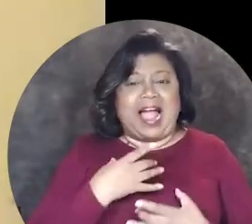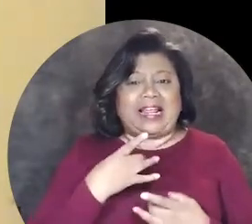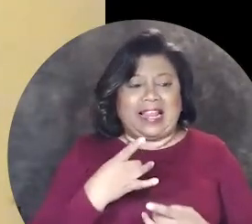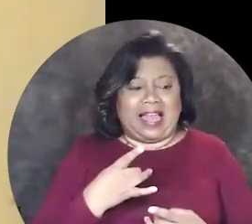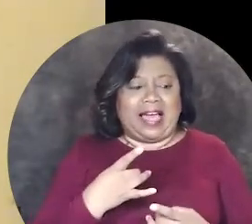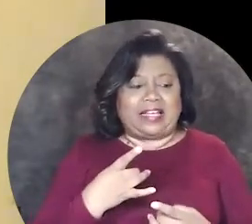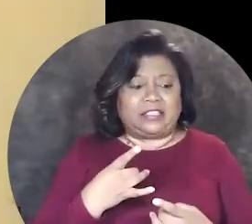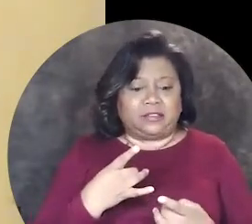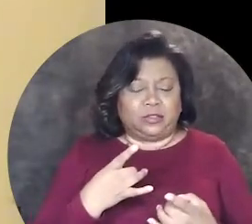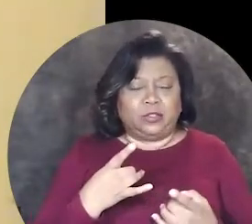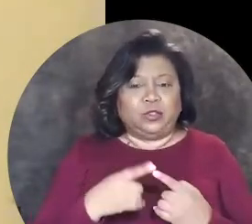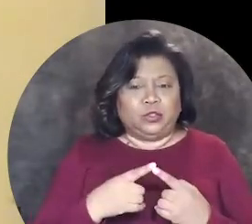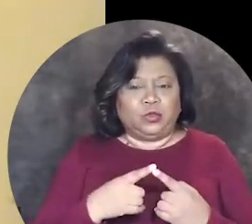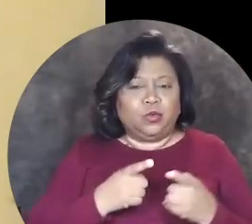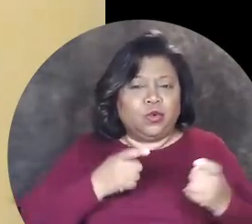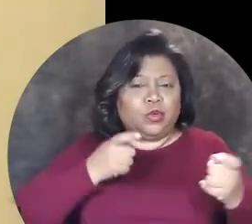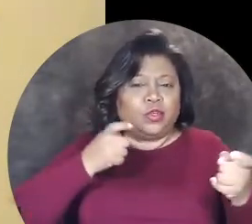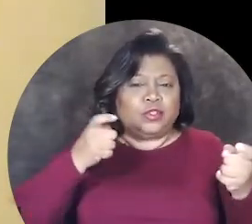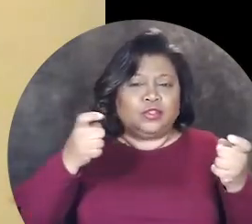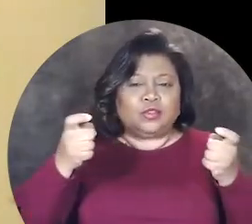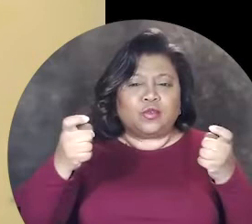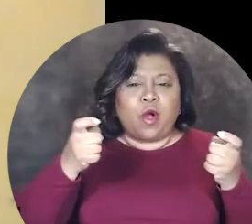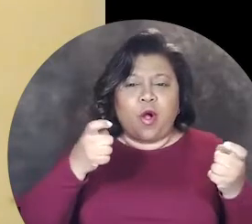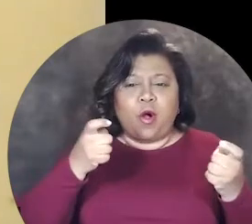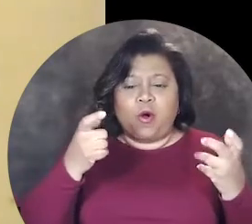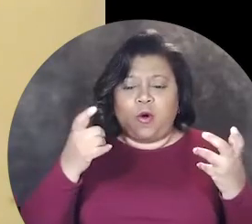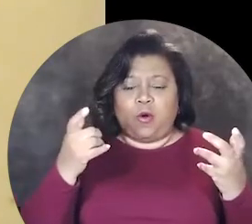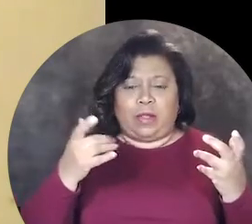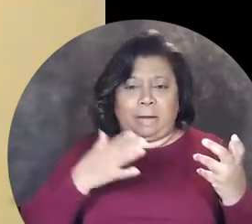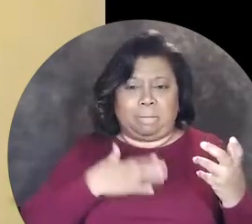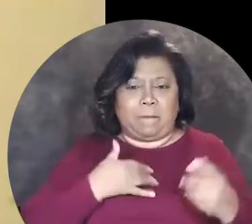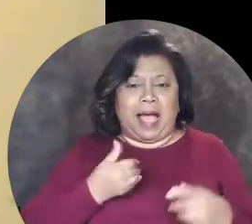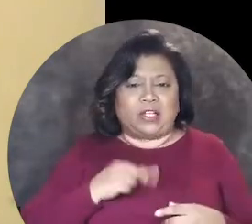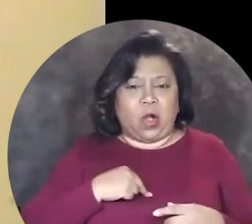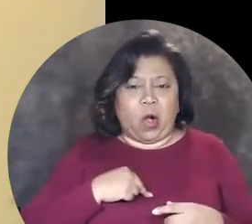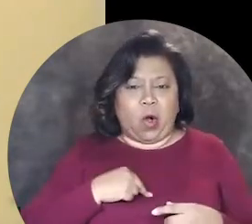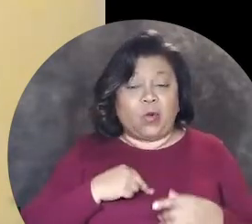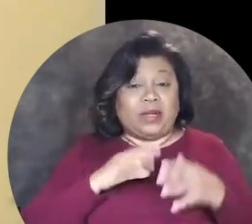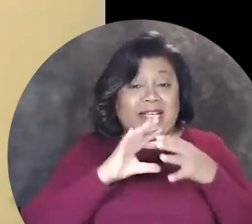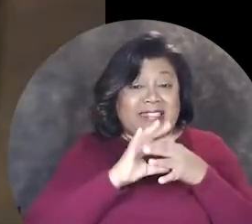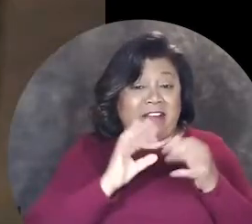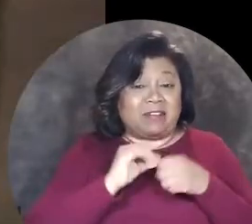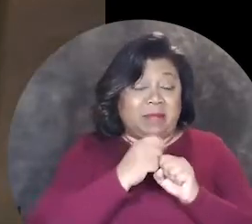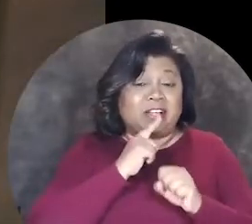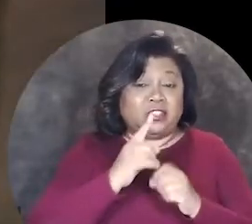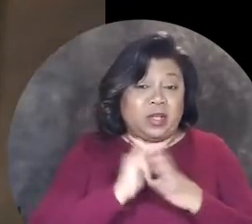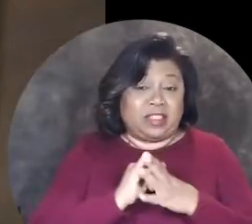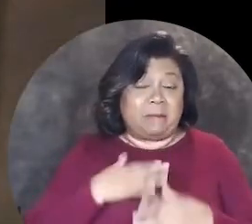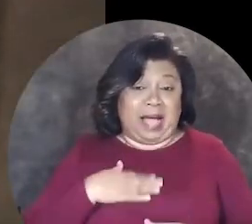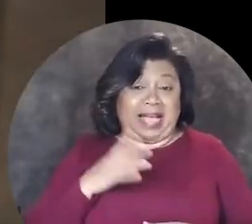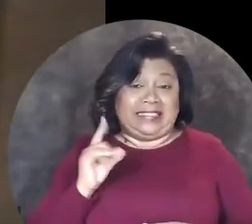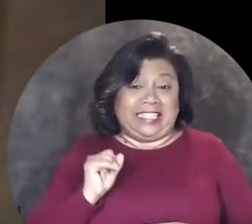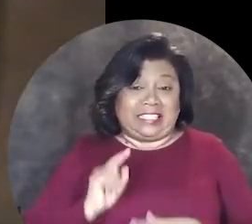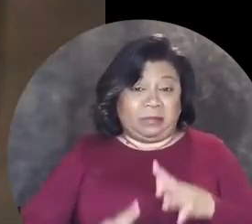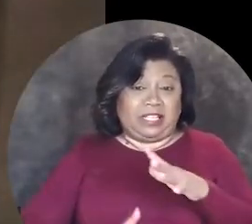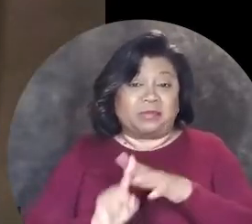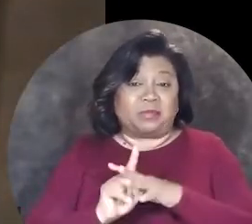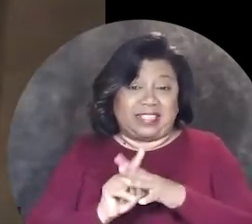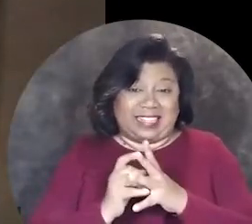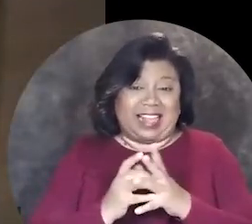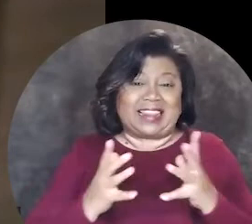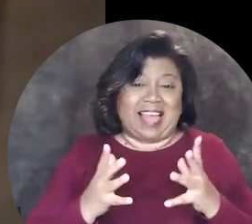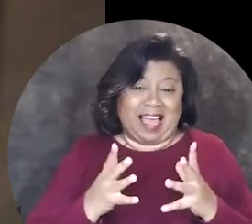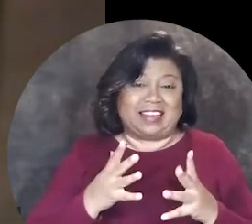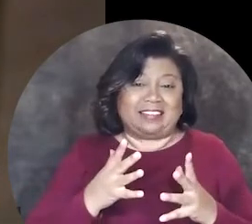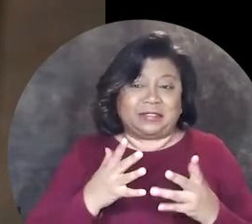I like to control my own narrative by making sure that my disability is present in a lot of my work